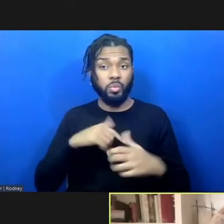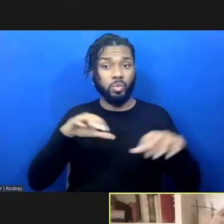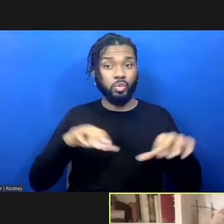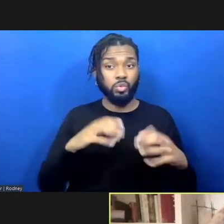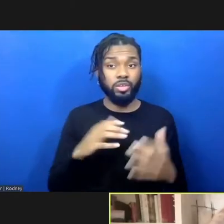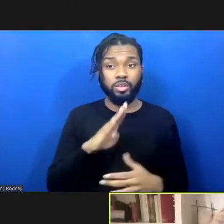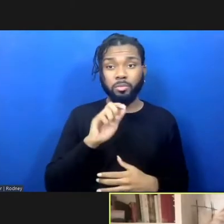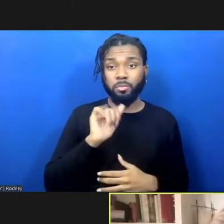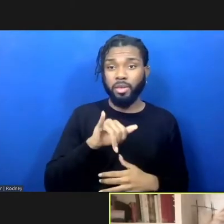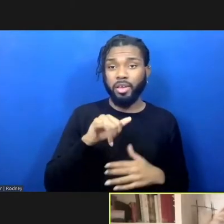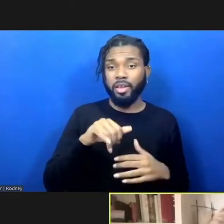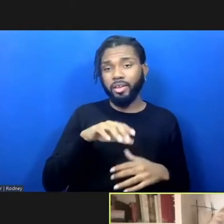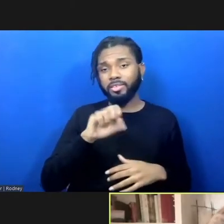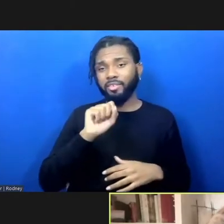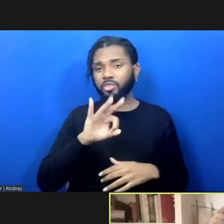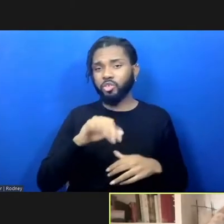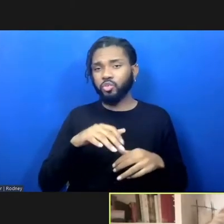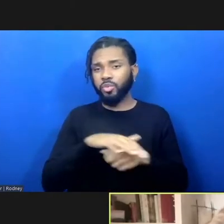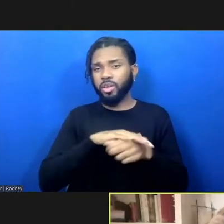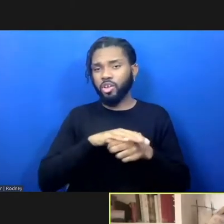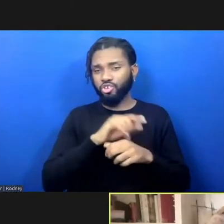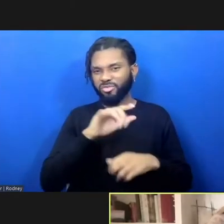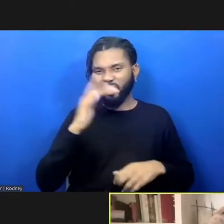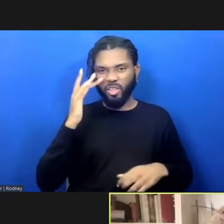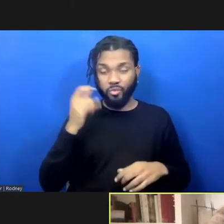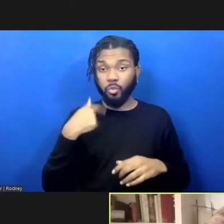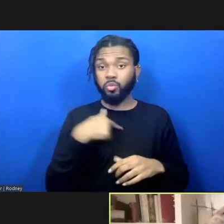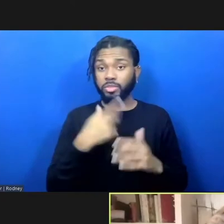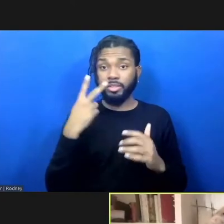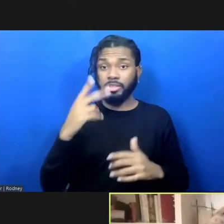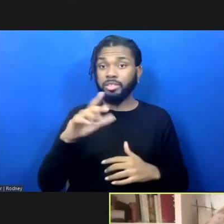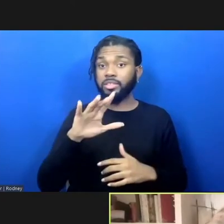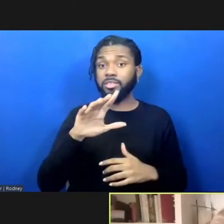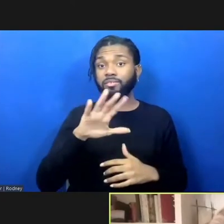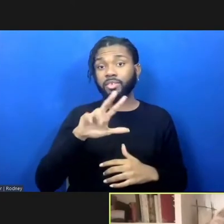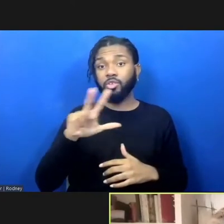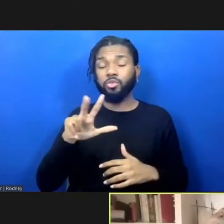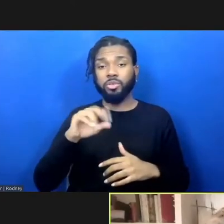Francisco area, is showing a 53 percent recidivism rate, re-offense rate, For